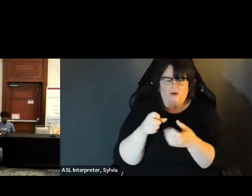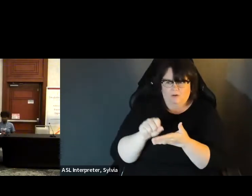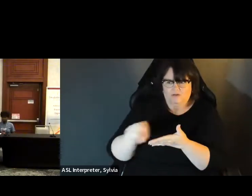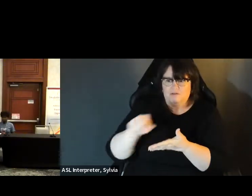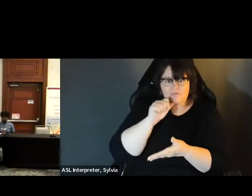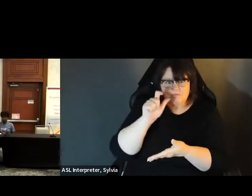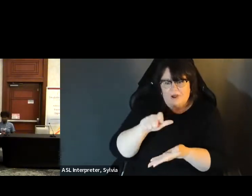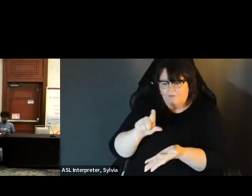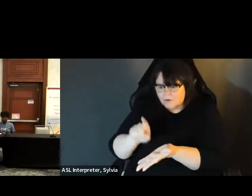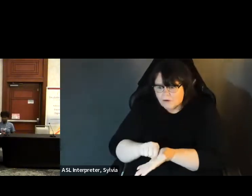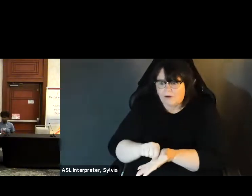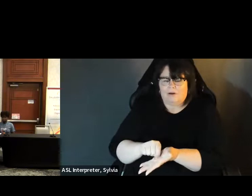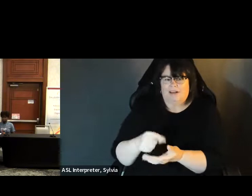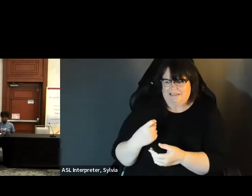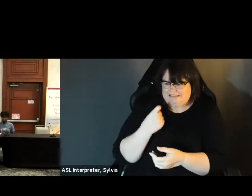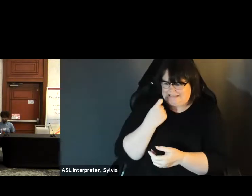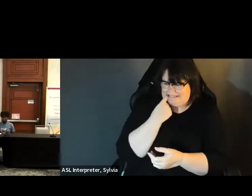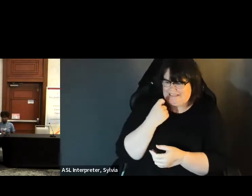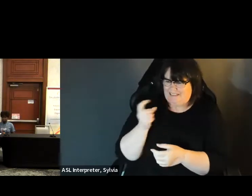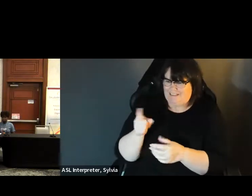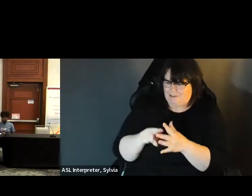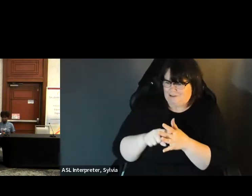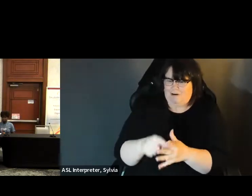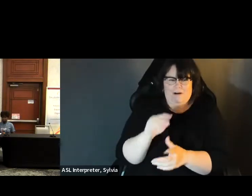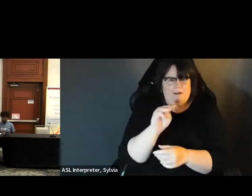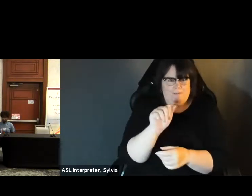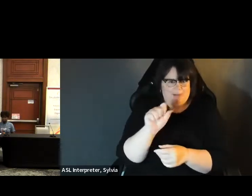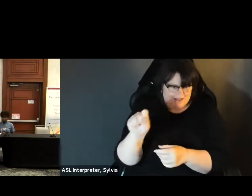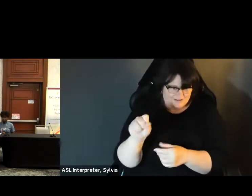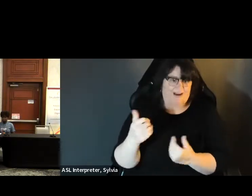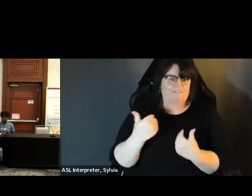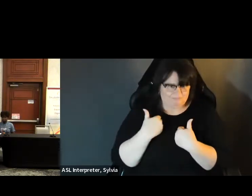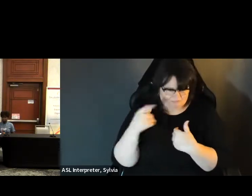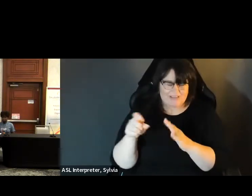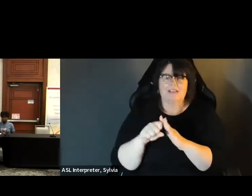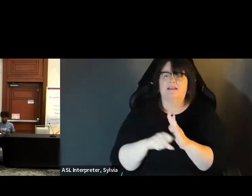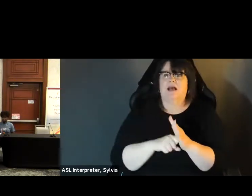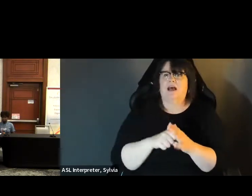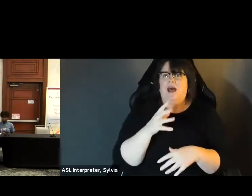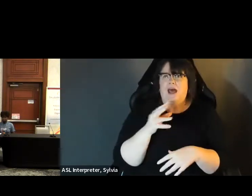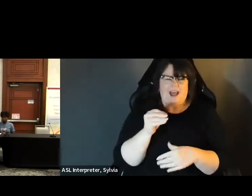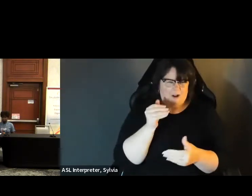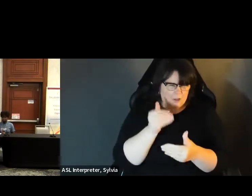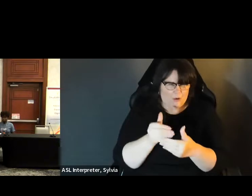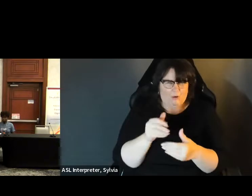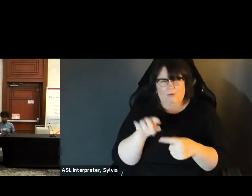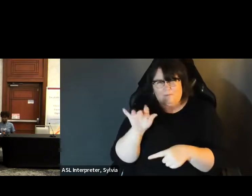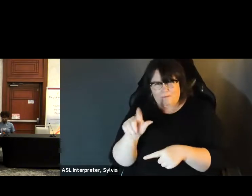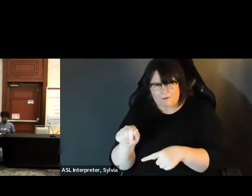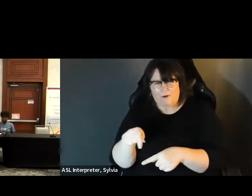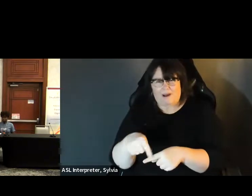you know over half the States. But now we have a growing number of states that are offering electronic retirement of the ballot, so you don't have to have a printer. offering electronic return of the ballot so you don't have to have a printer. The most recent one was a state of Massachusetts but